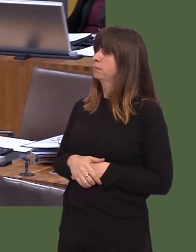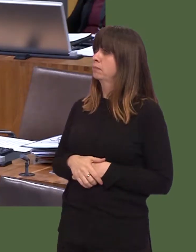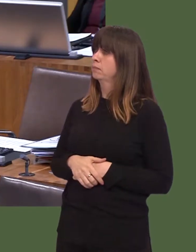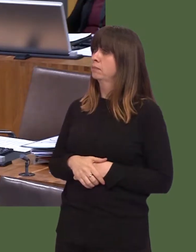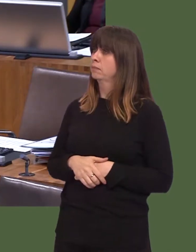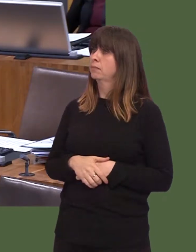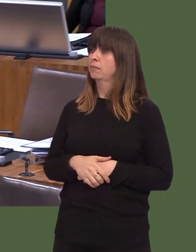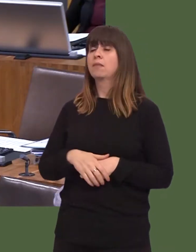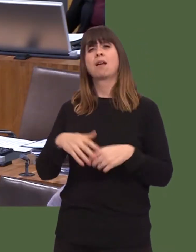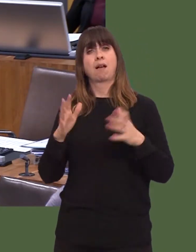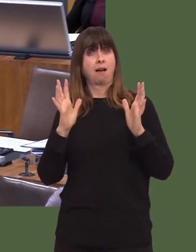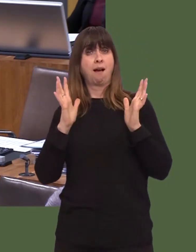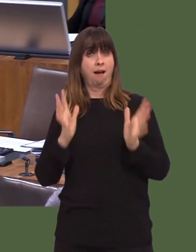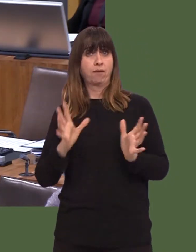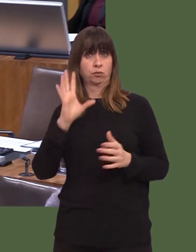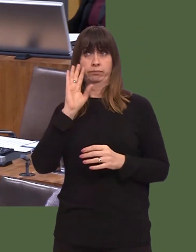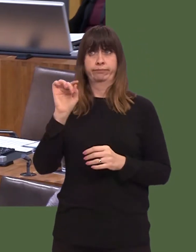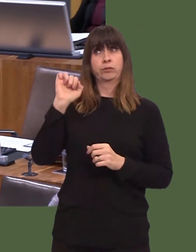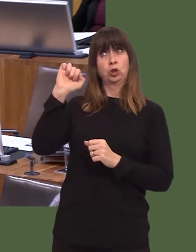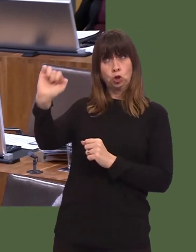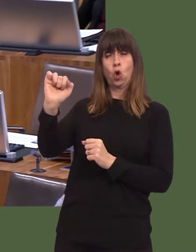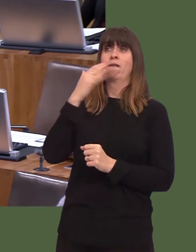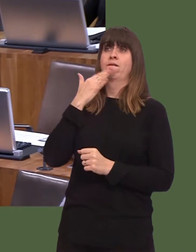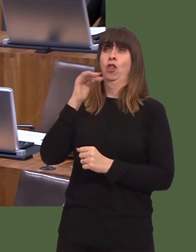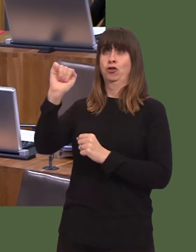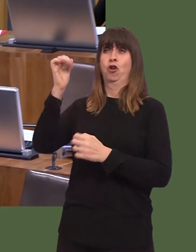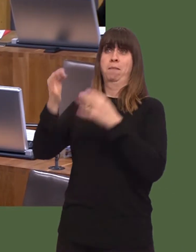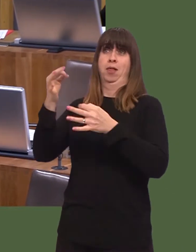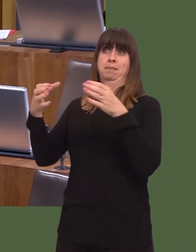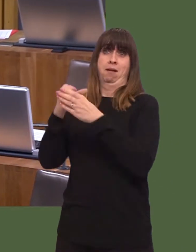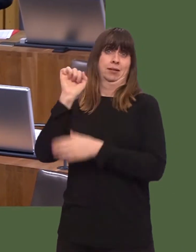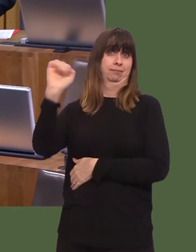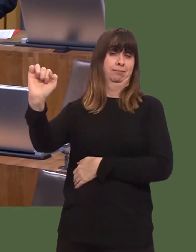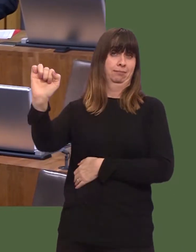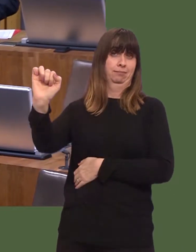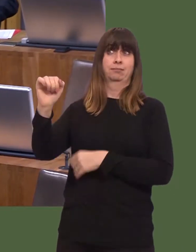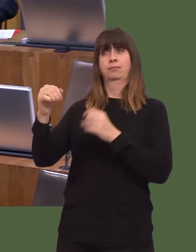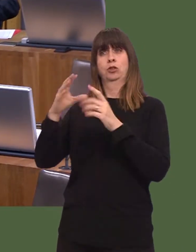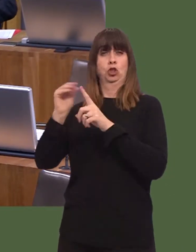But I have to say that his party has to take responsibility for this. Many people become homeless because of the changes in welfare benefits.